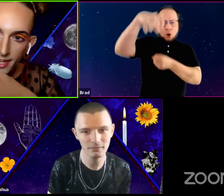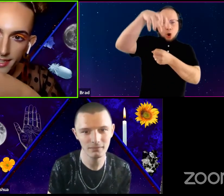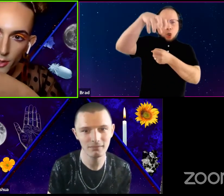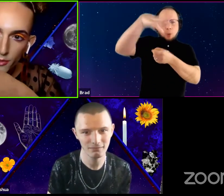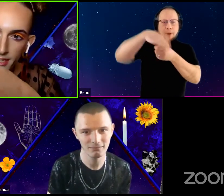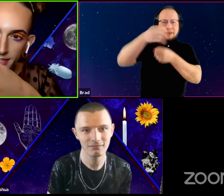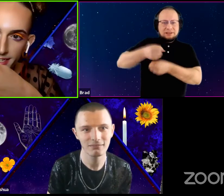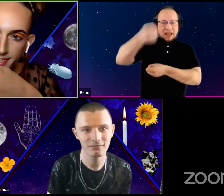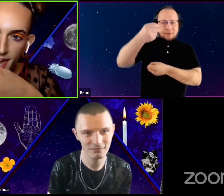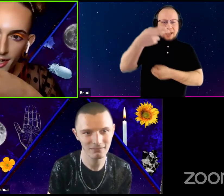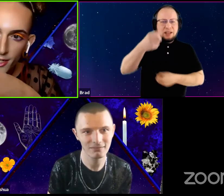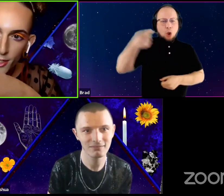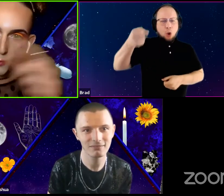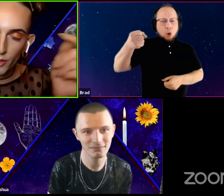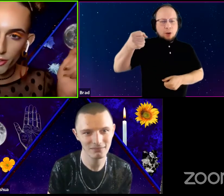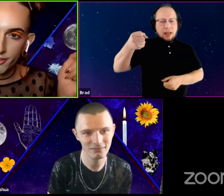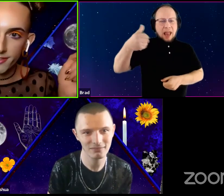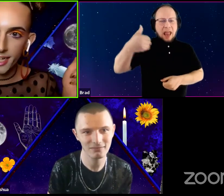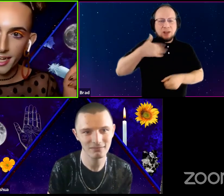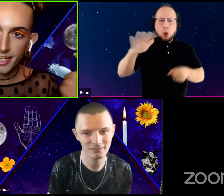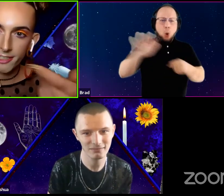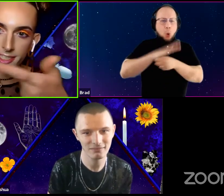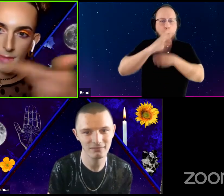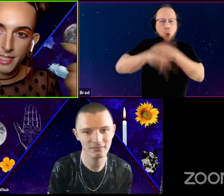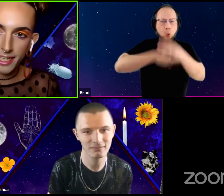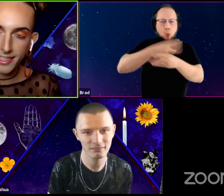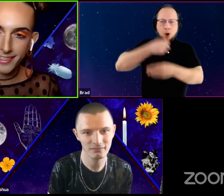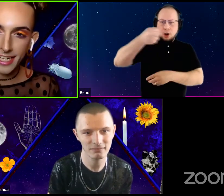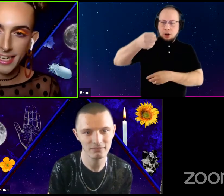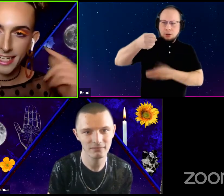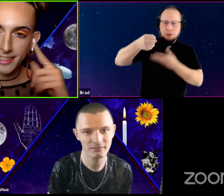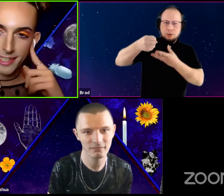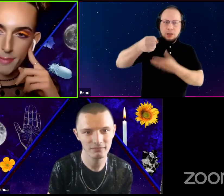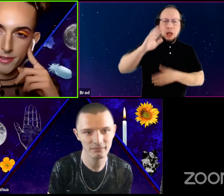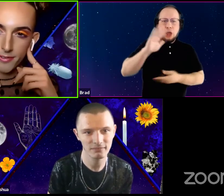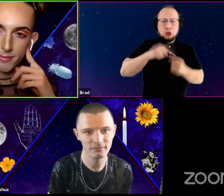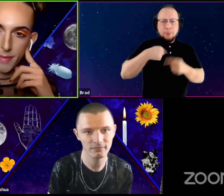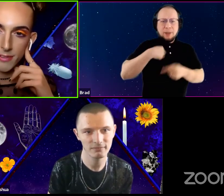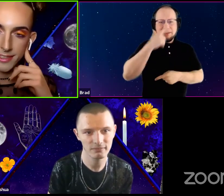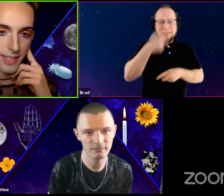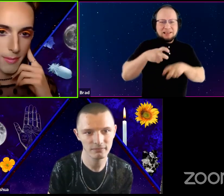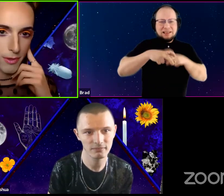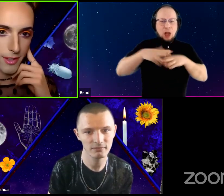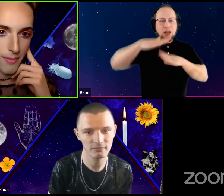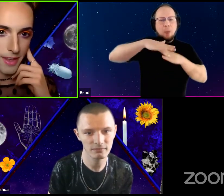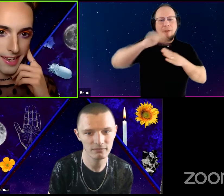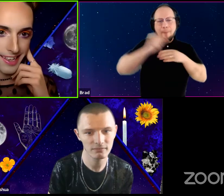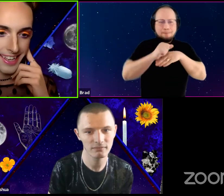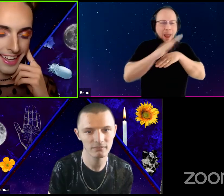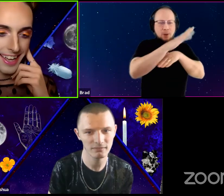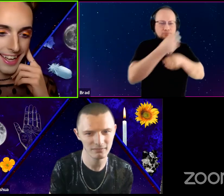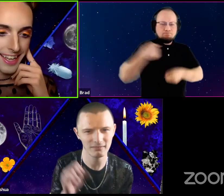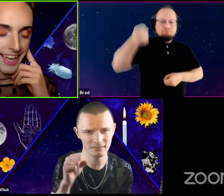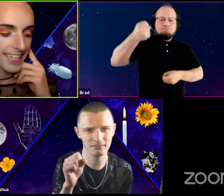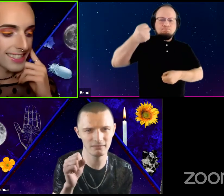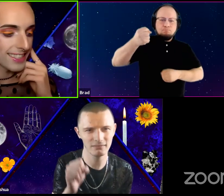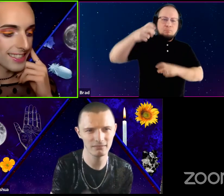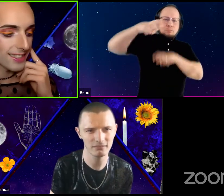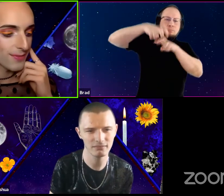He's holding the entire world. It looks to me like sitting at the top of a mountain top or something. And.